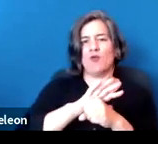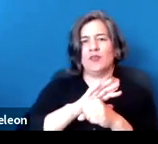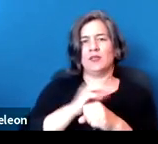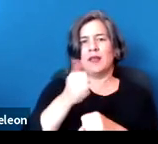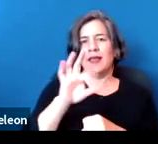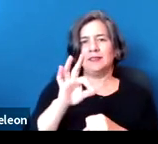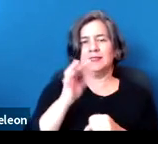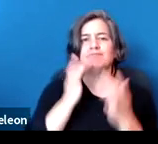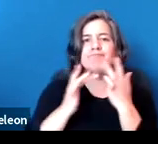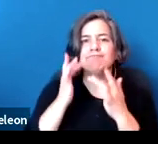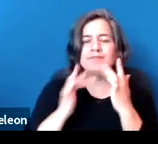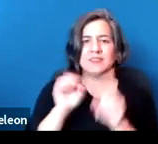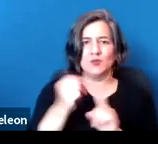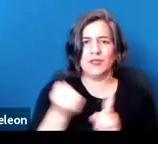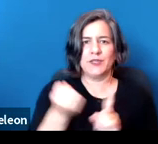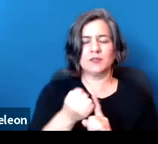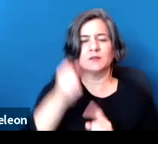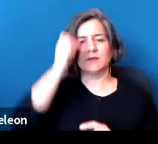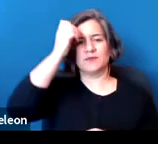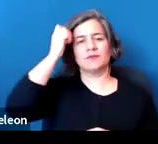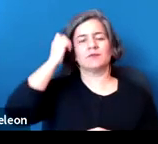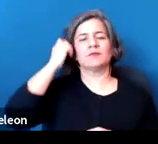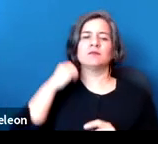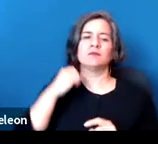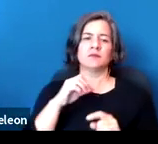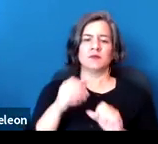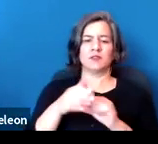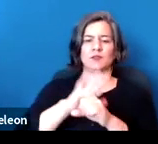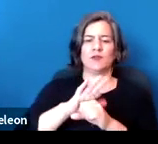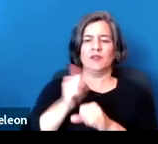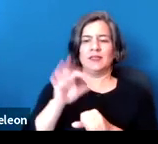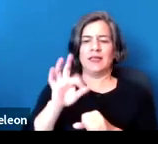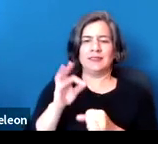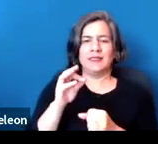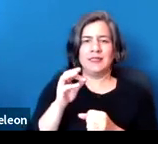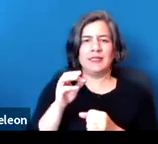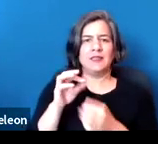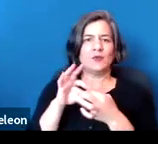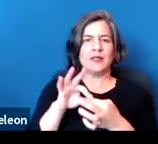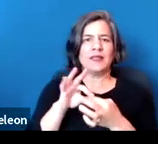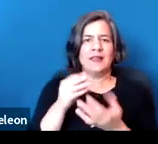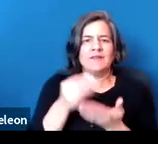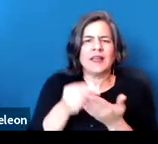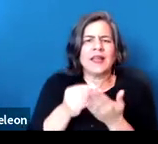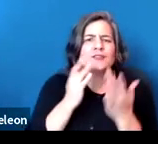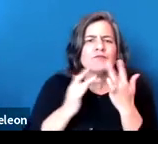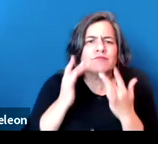And really quickly, COVID-19-related financial hardship includes things like, of course,